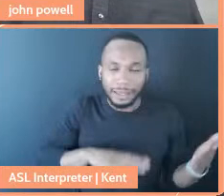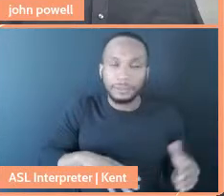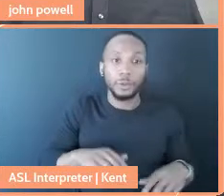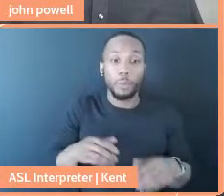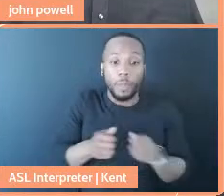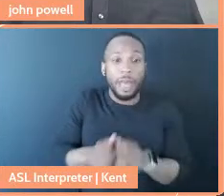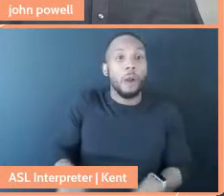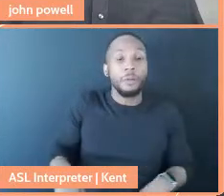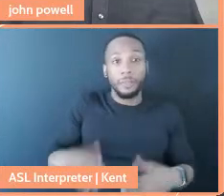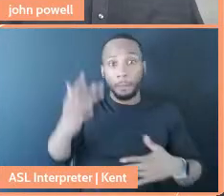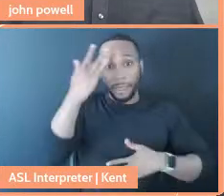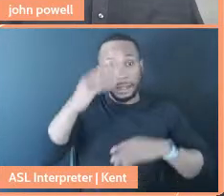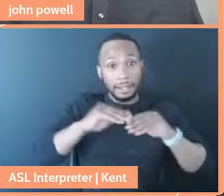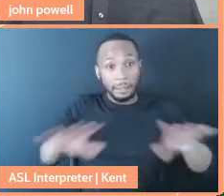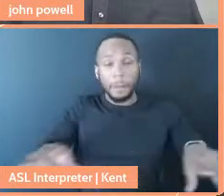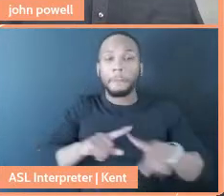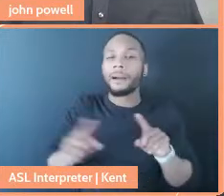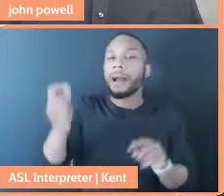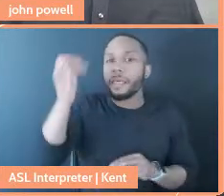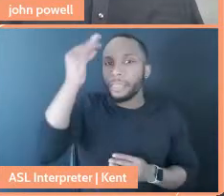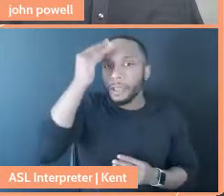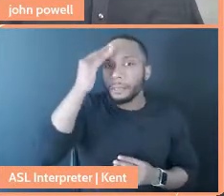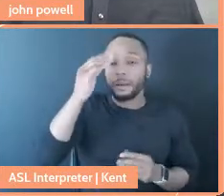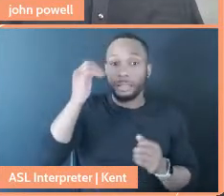I think about a lot of that moving forward and how to just create more meaning